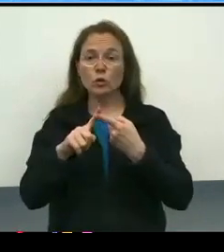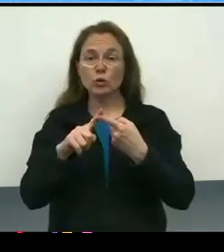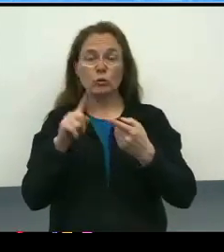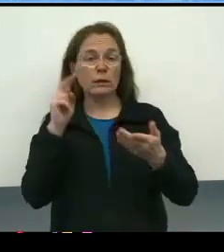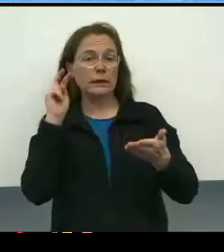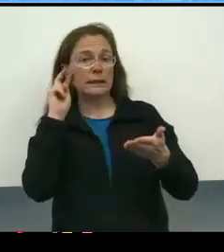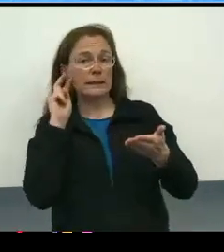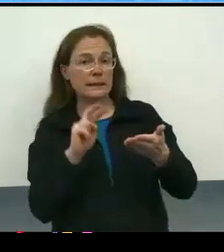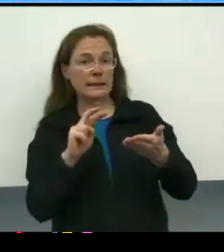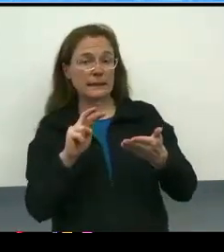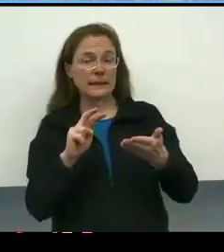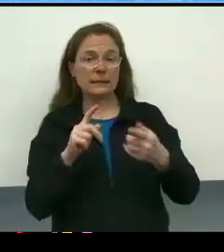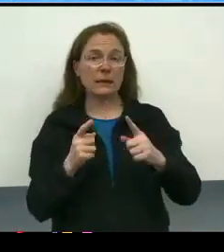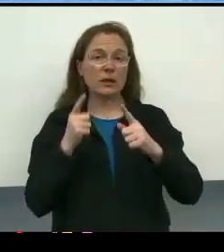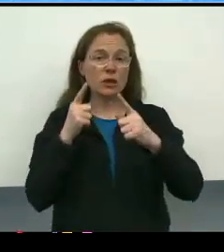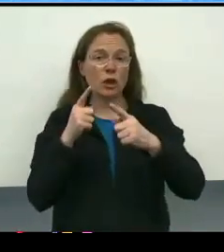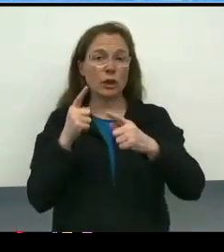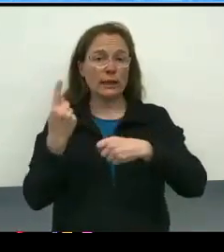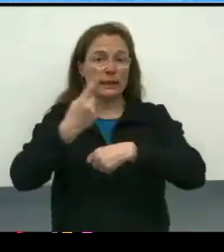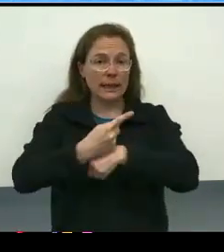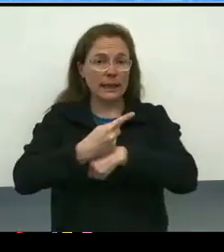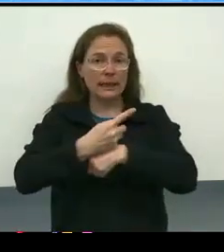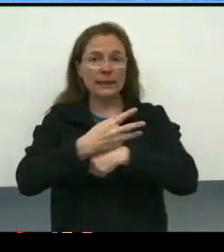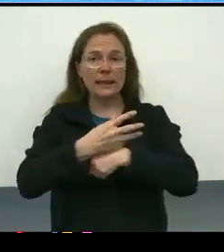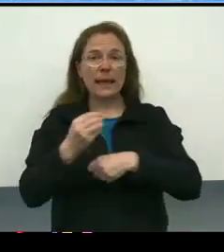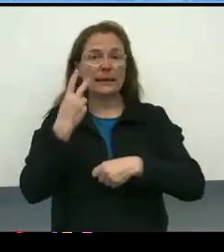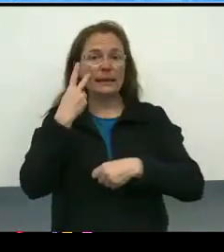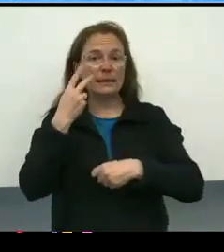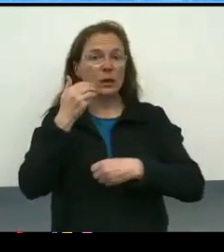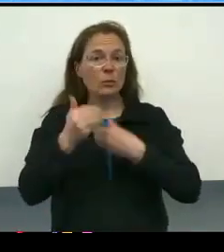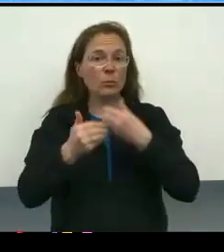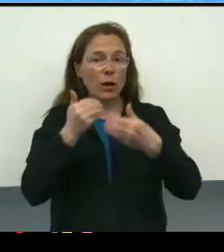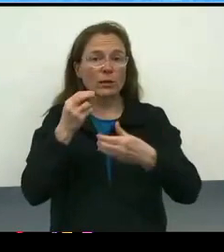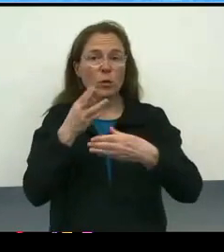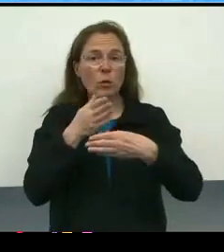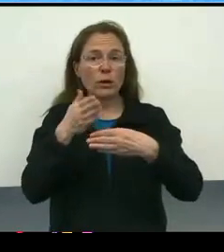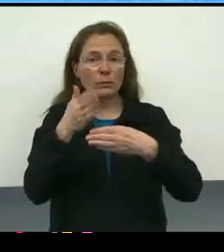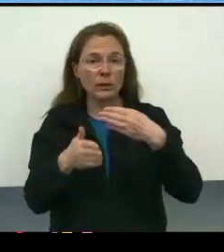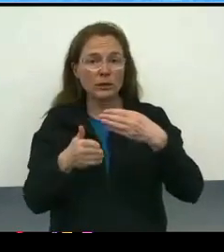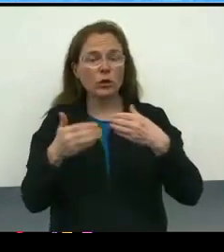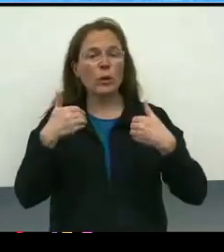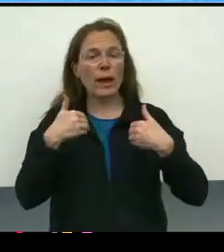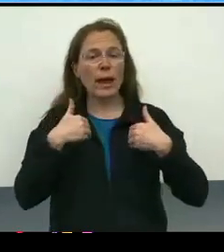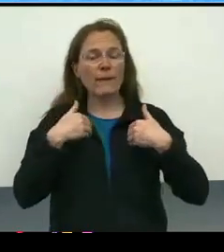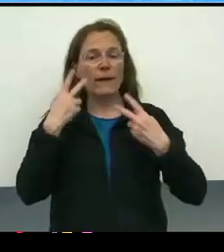target dates, and ability to see progress toward completion, so that we have a visual dashboard